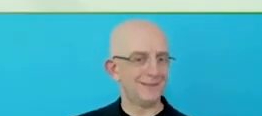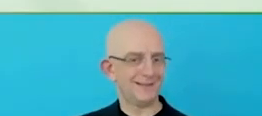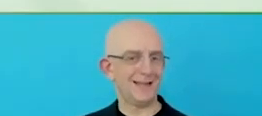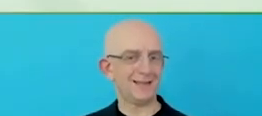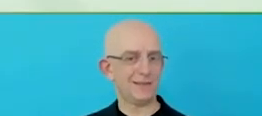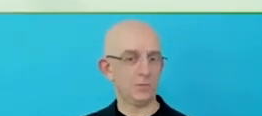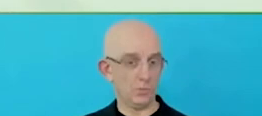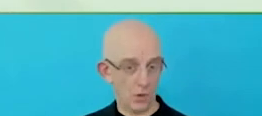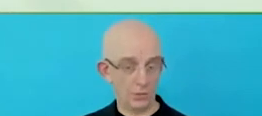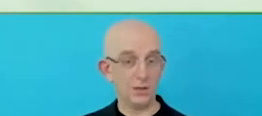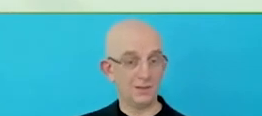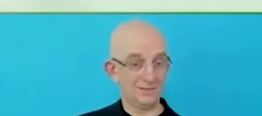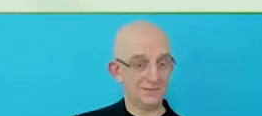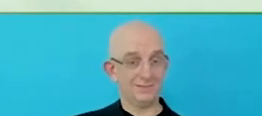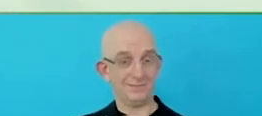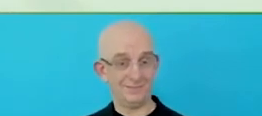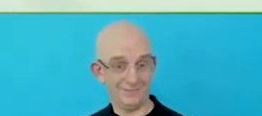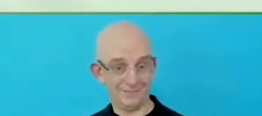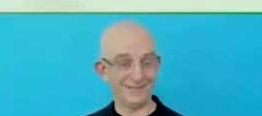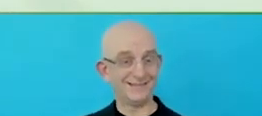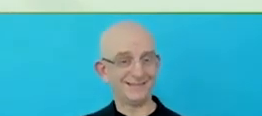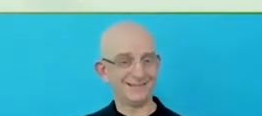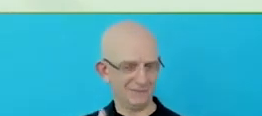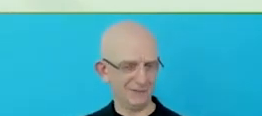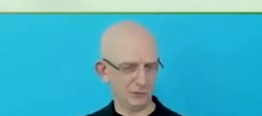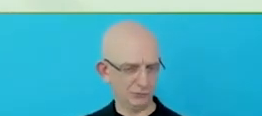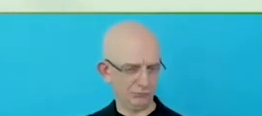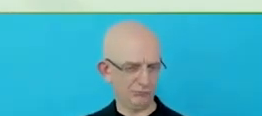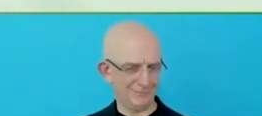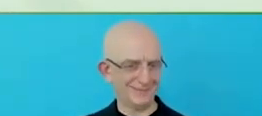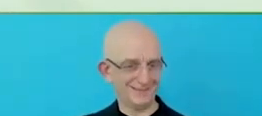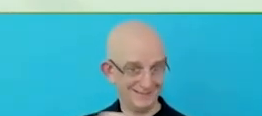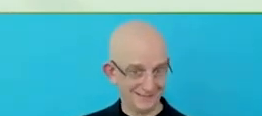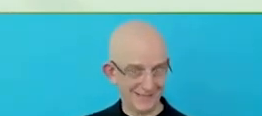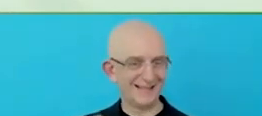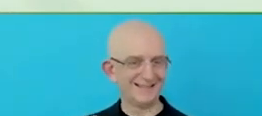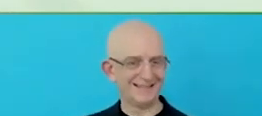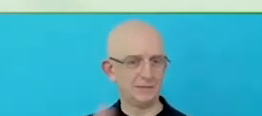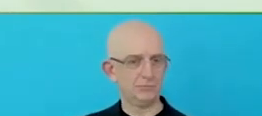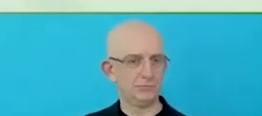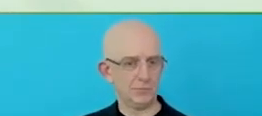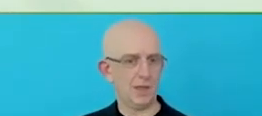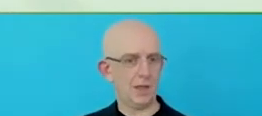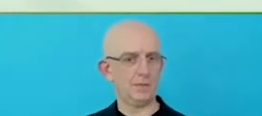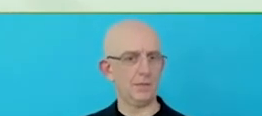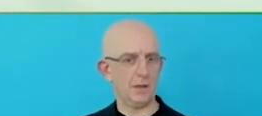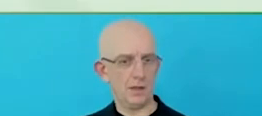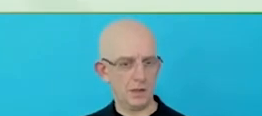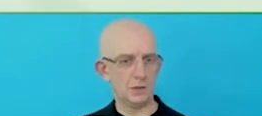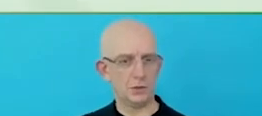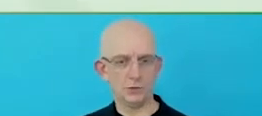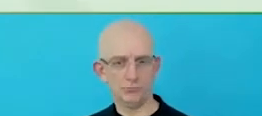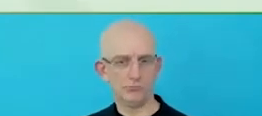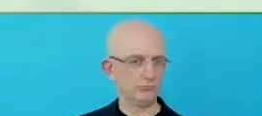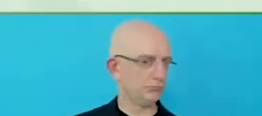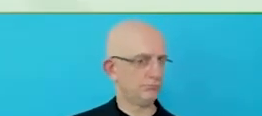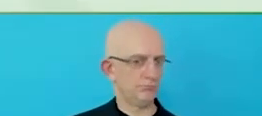phase, in a different setting, every franchisee that works, is great, or they are barely beginning.